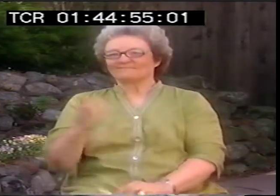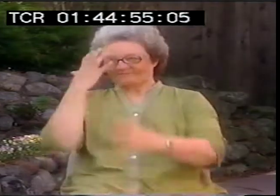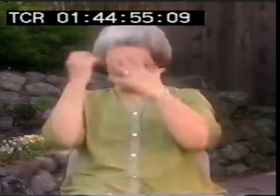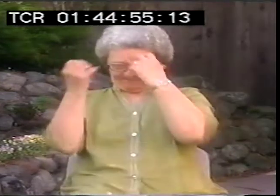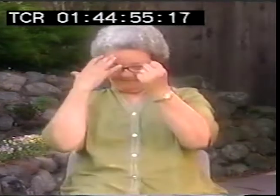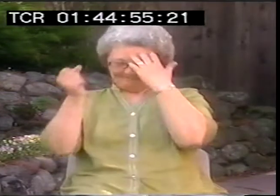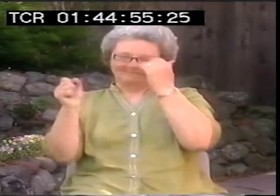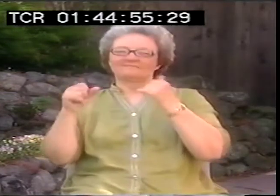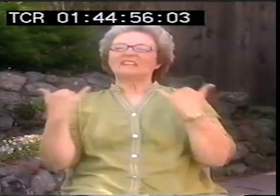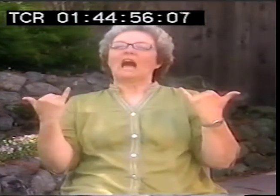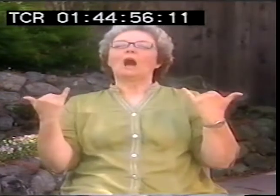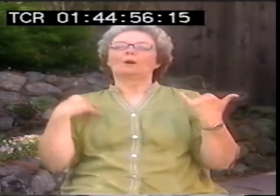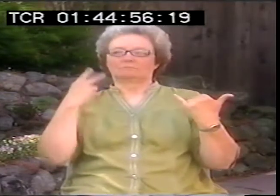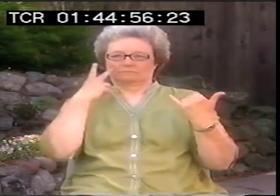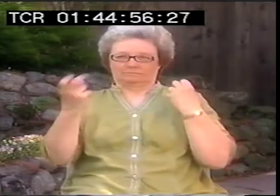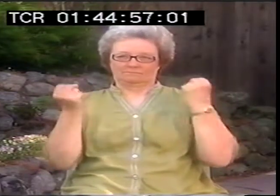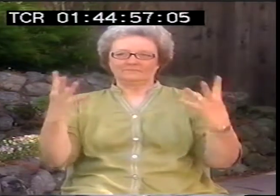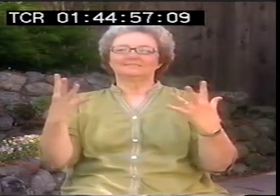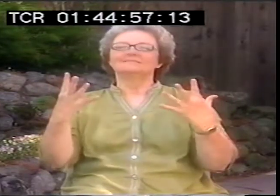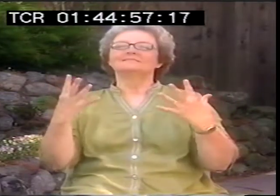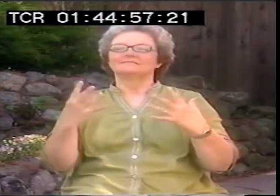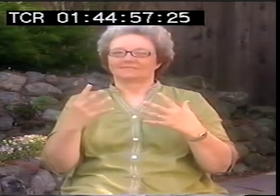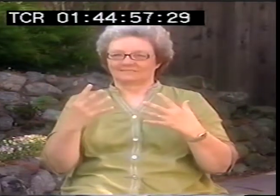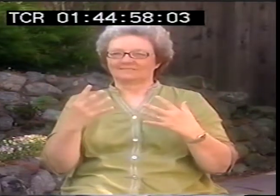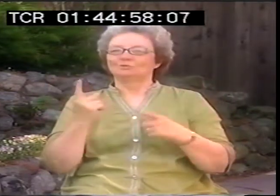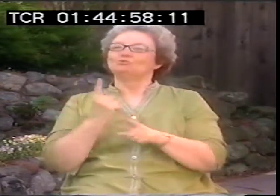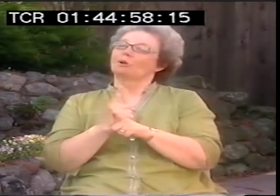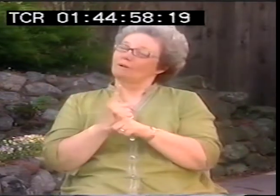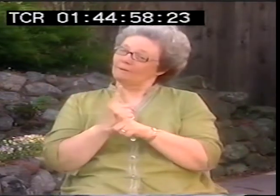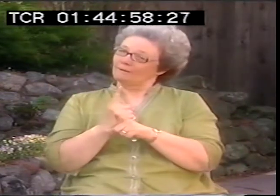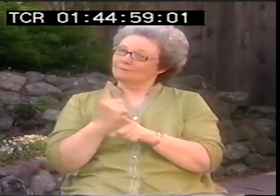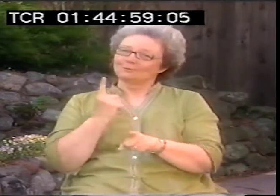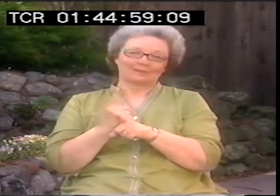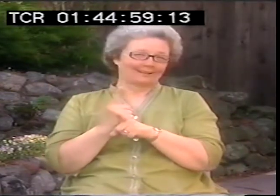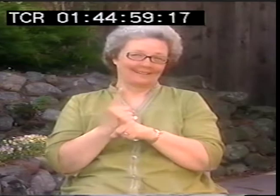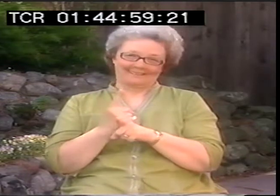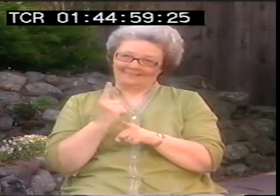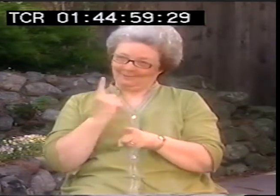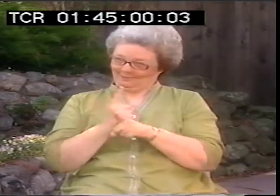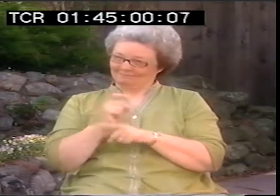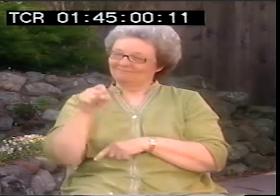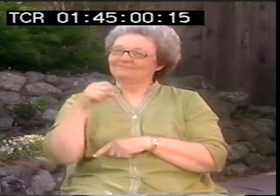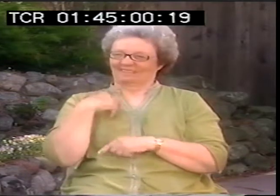Yes, memorizing it. Yeah, a lot of people have to do that. That's right. You have to memorize it. Hm, hmm.